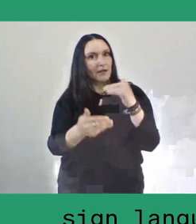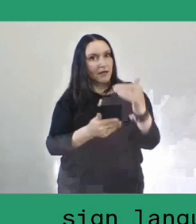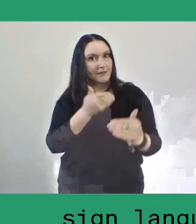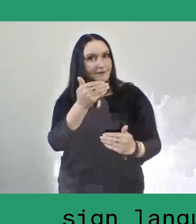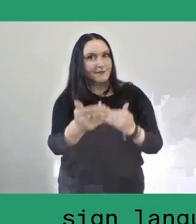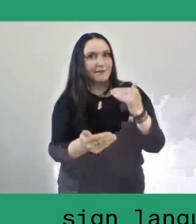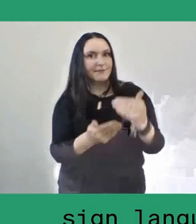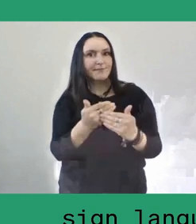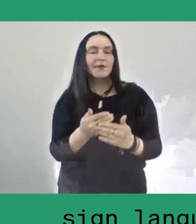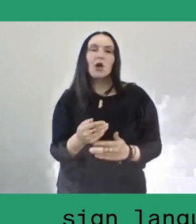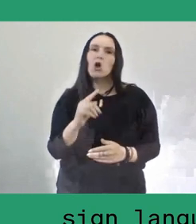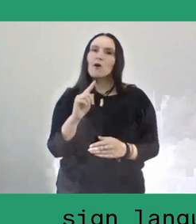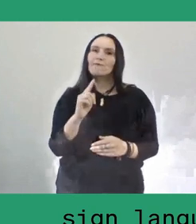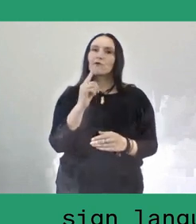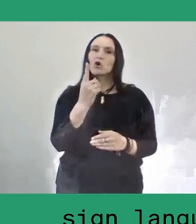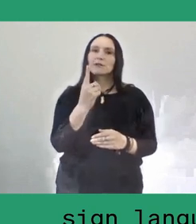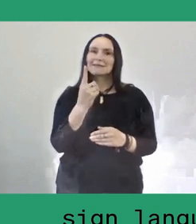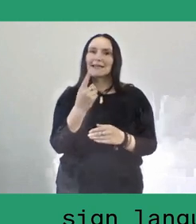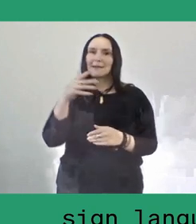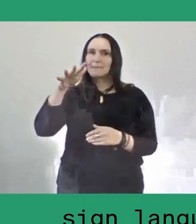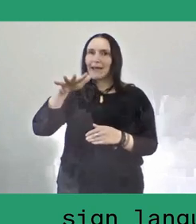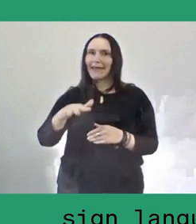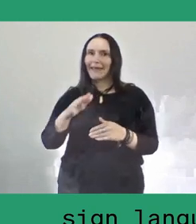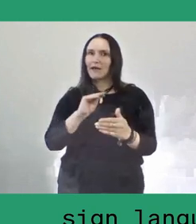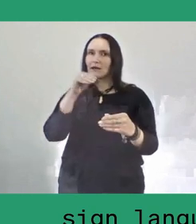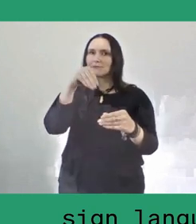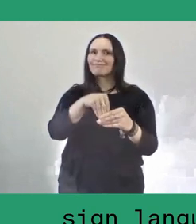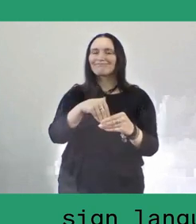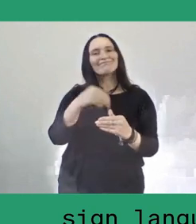Be safe and stay healthy. Thanks so much.